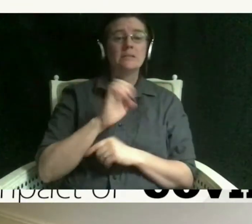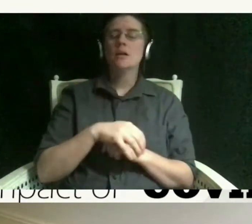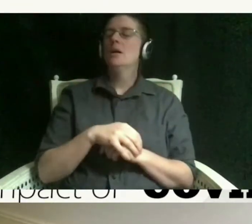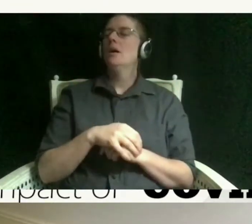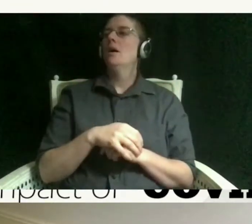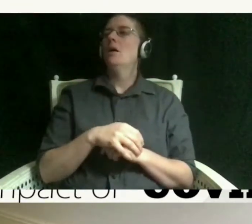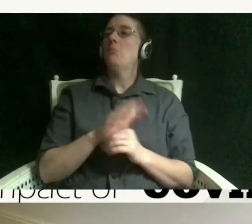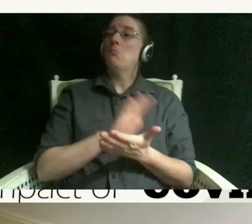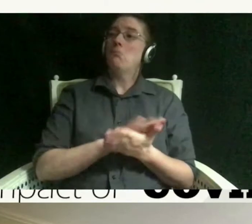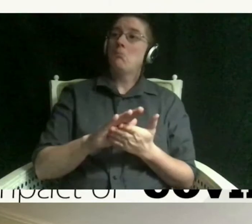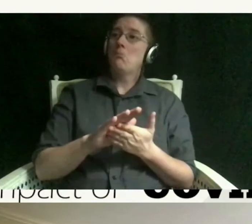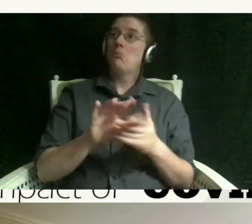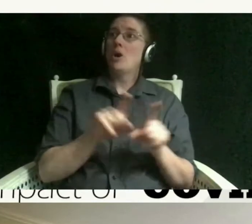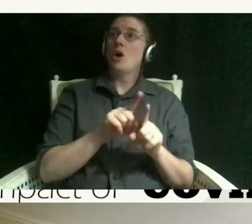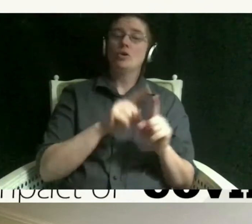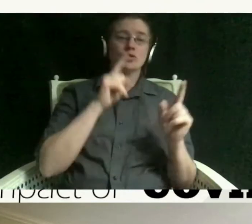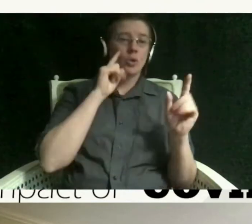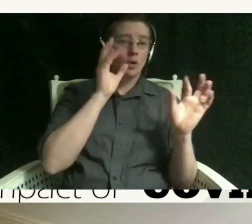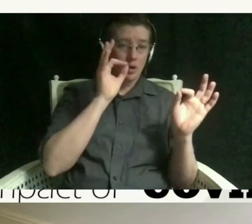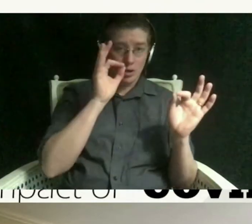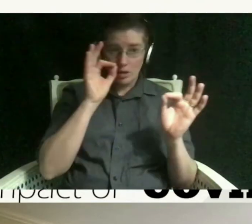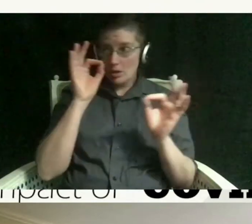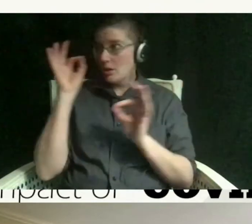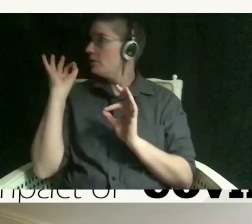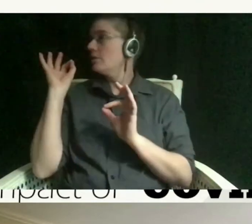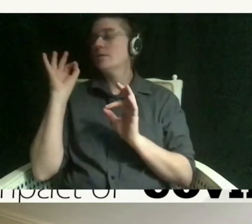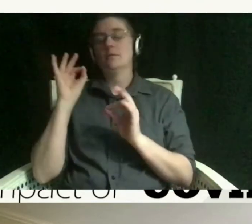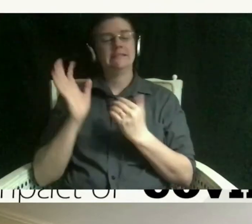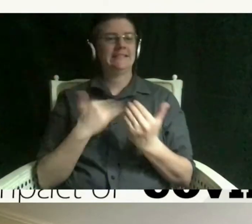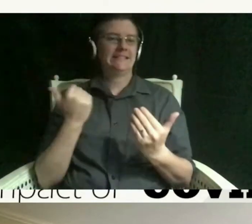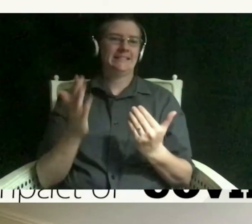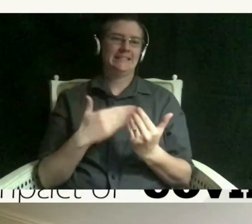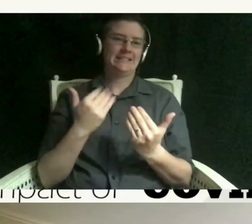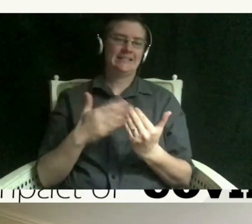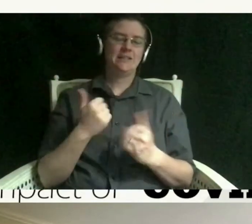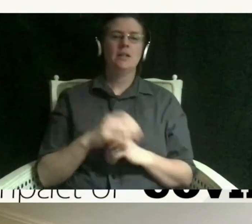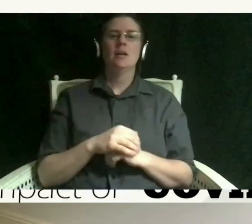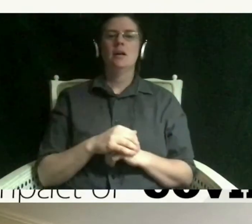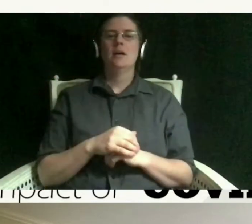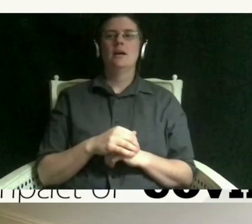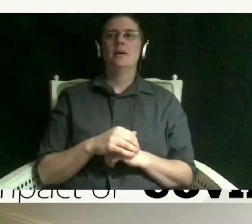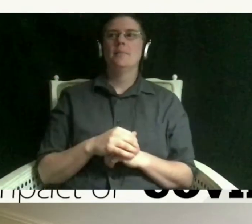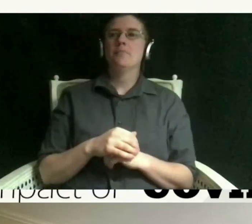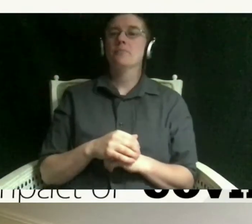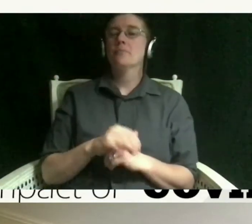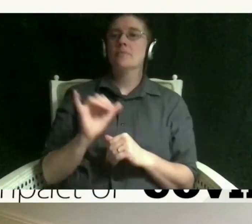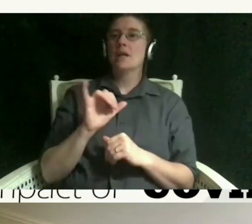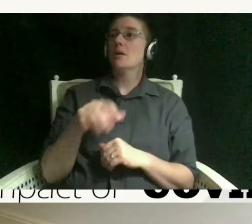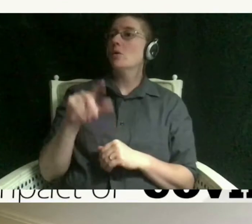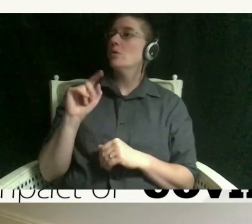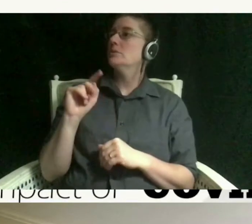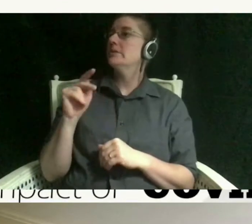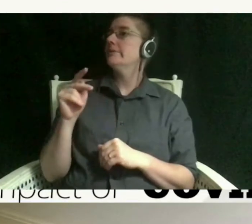get distracted so so easily um like you can be like tv's right there let me let me watch some